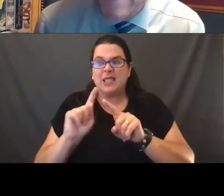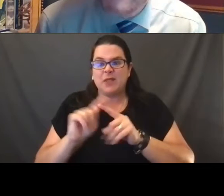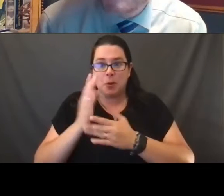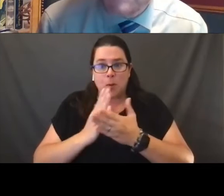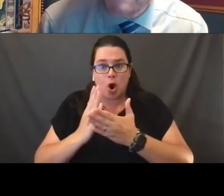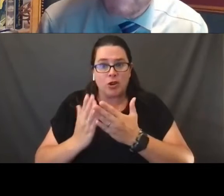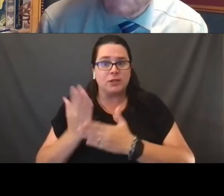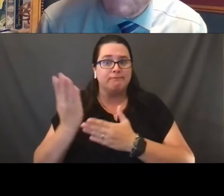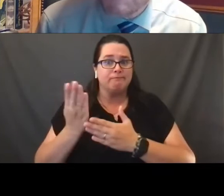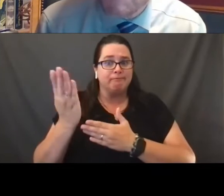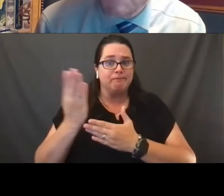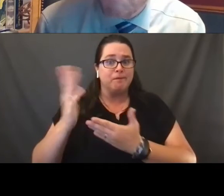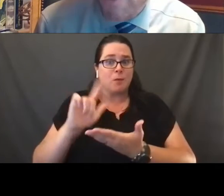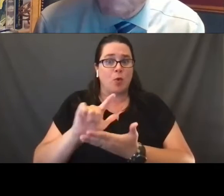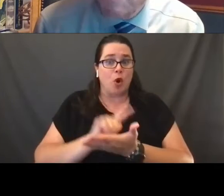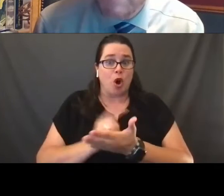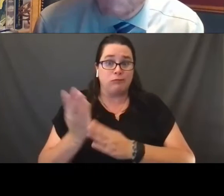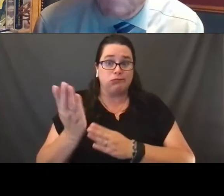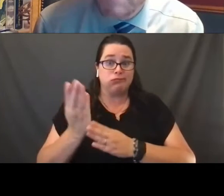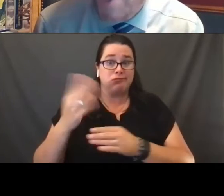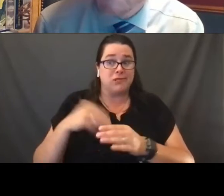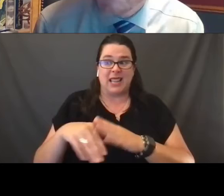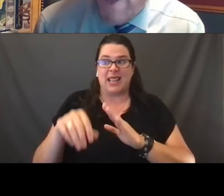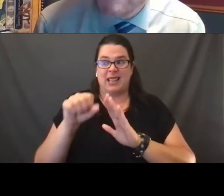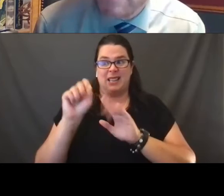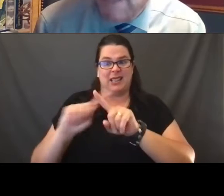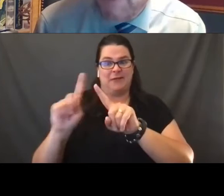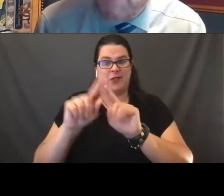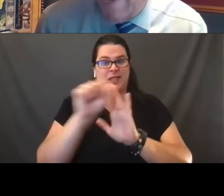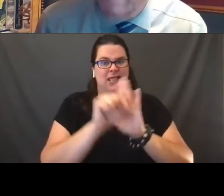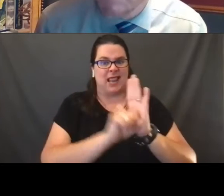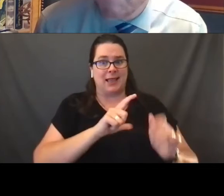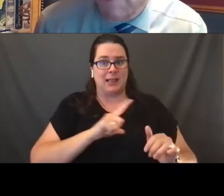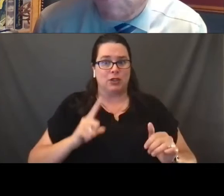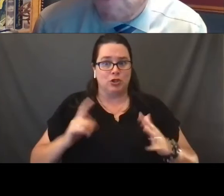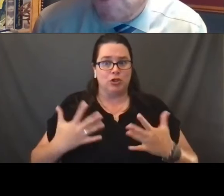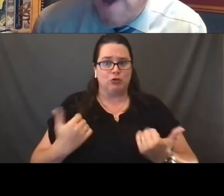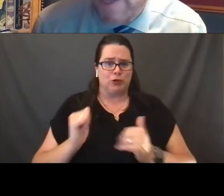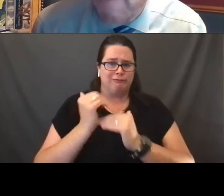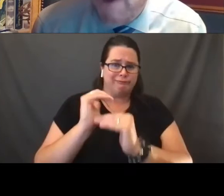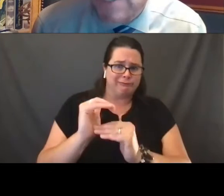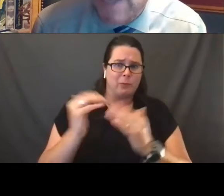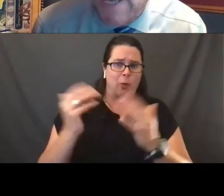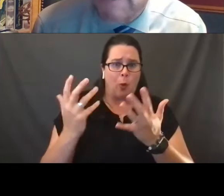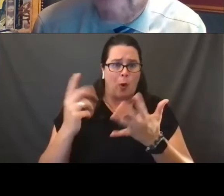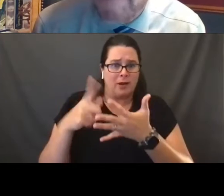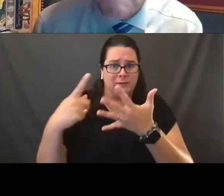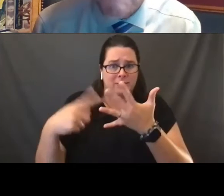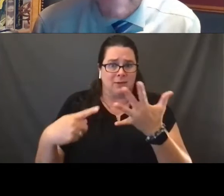in state legislatures across our nation trying to limit the kinds of things we're talking about tonight.